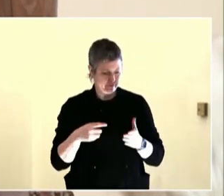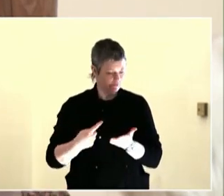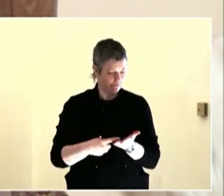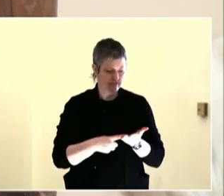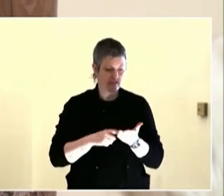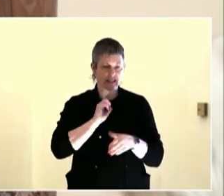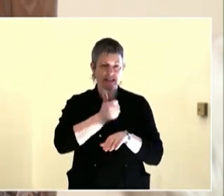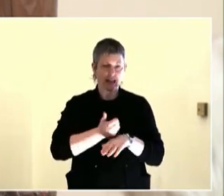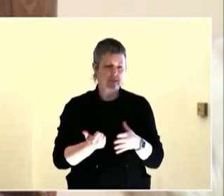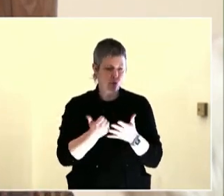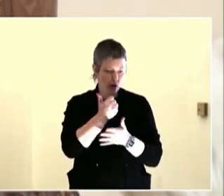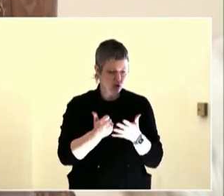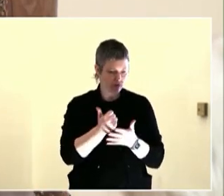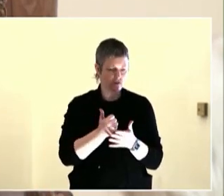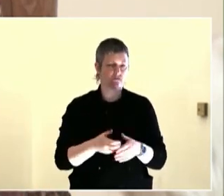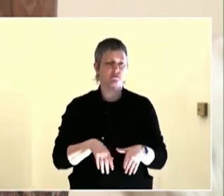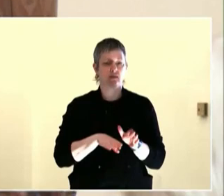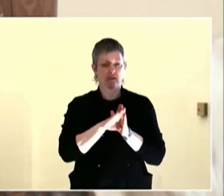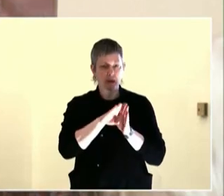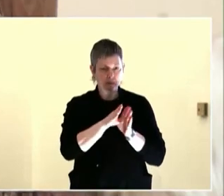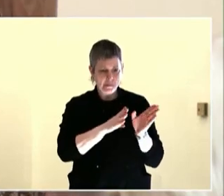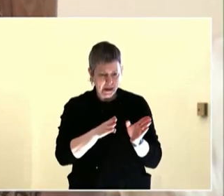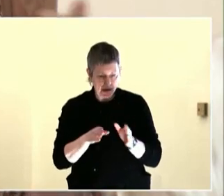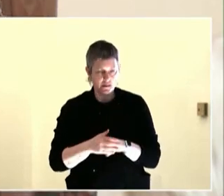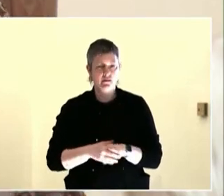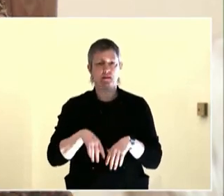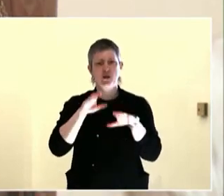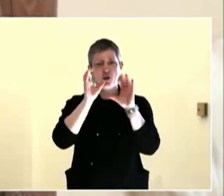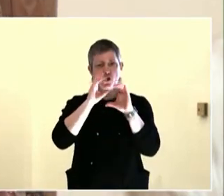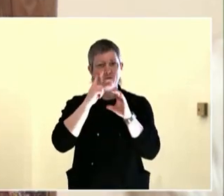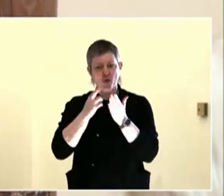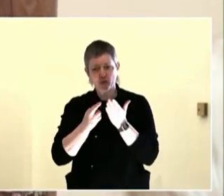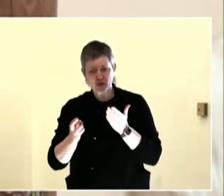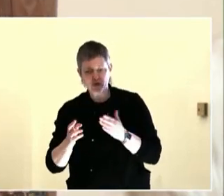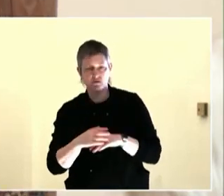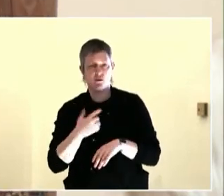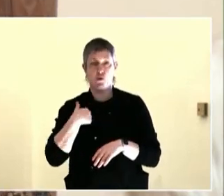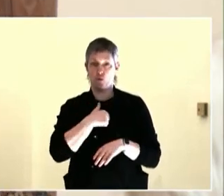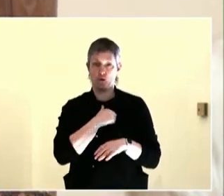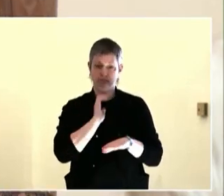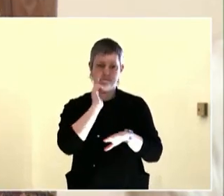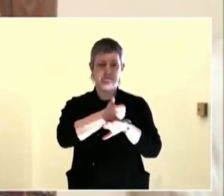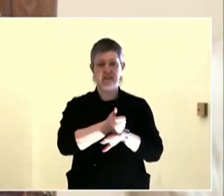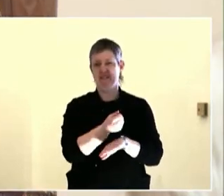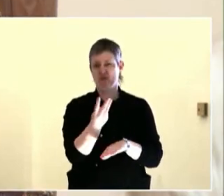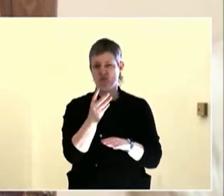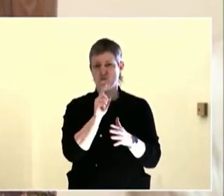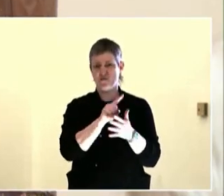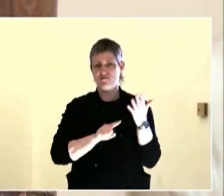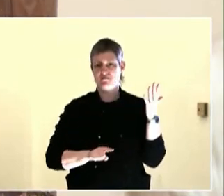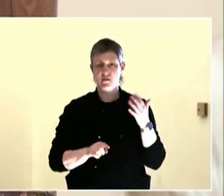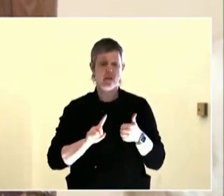with houselessness here in Portland. We started a committee out of